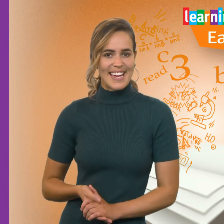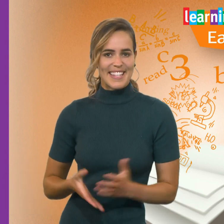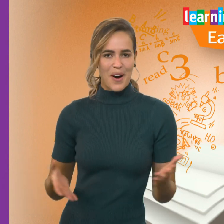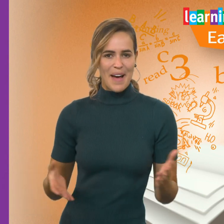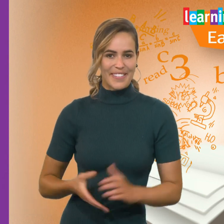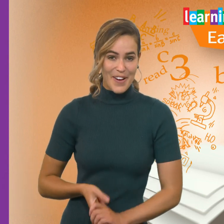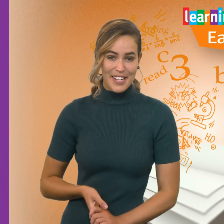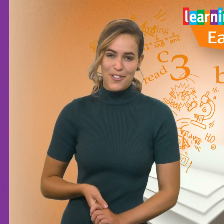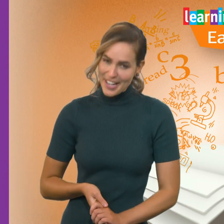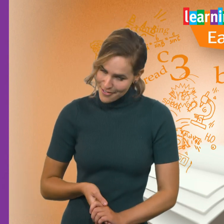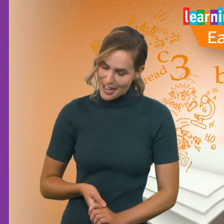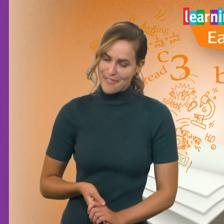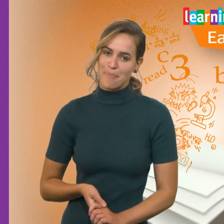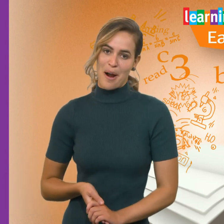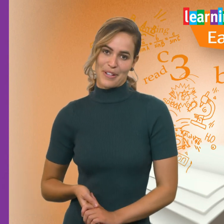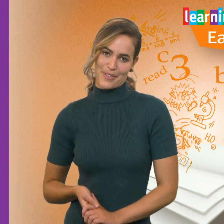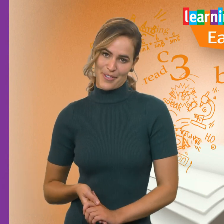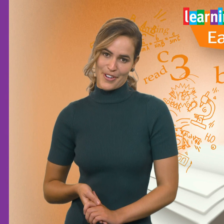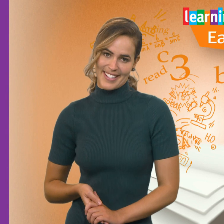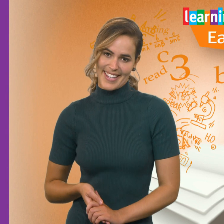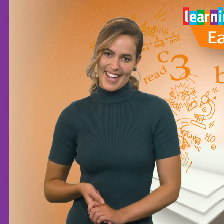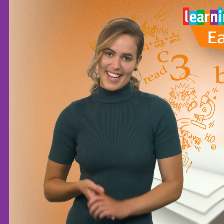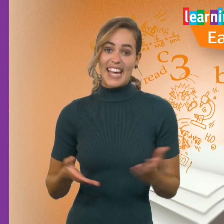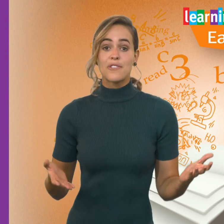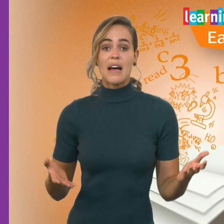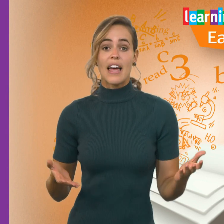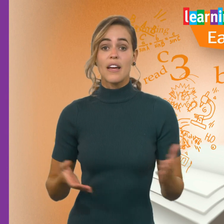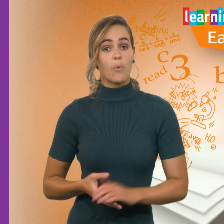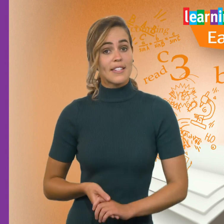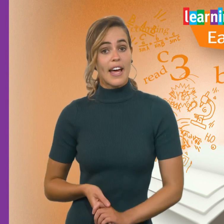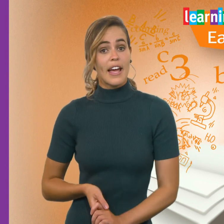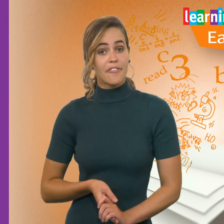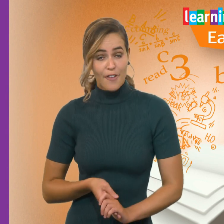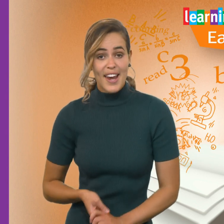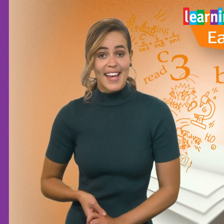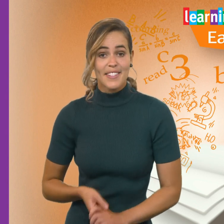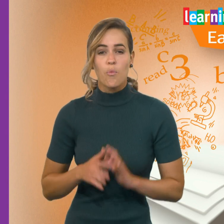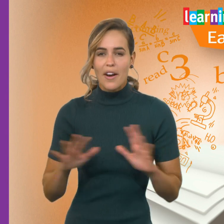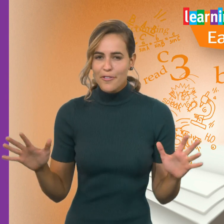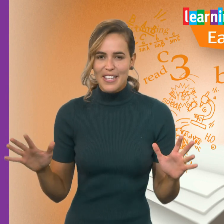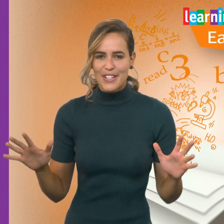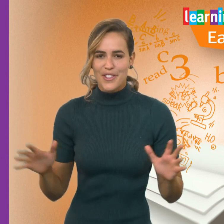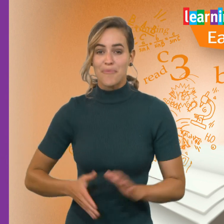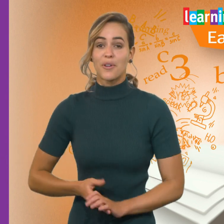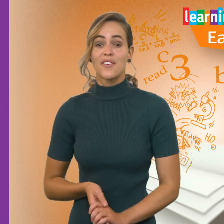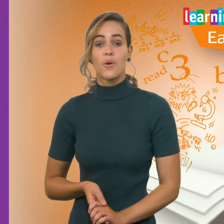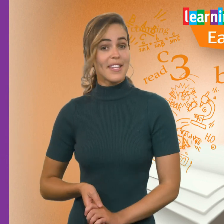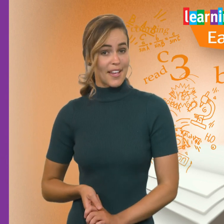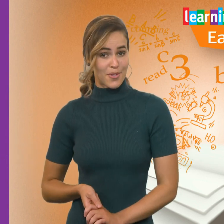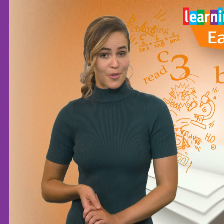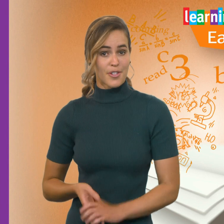to help make learning stress-free for primary school students. Each Monday, Wednesday and Friday, wonderful teachers from across QLD schools